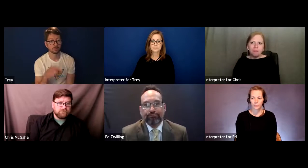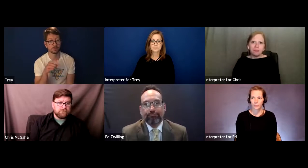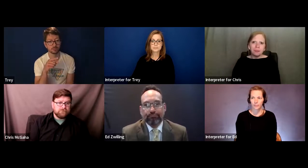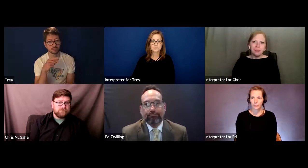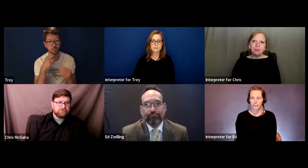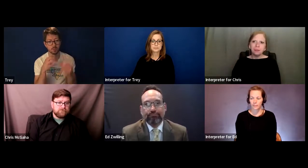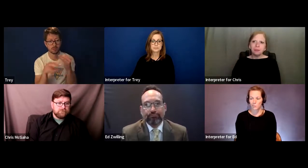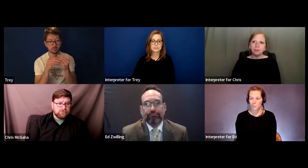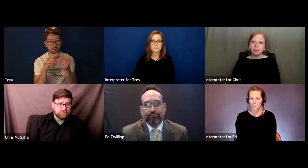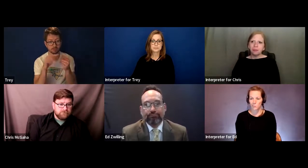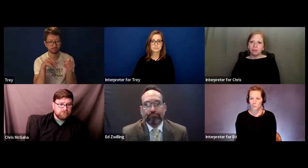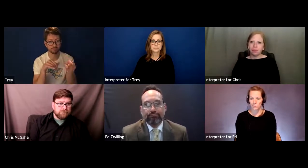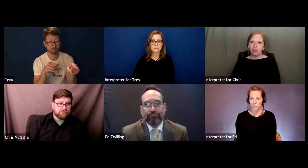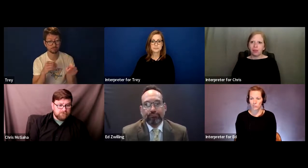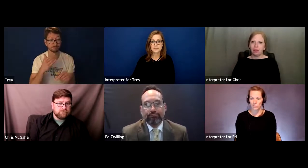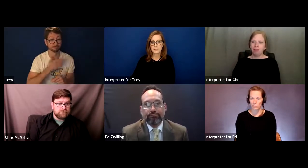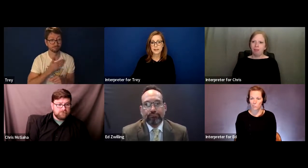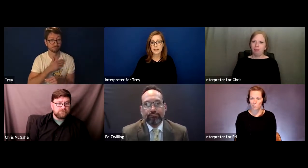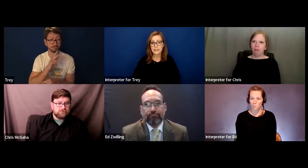Trey: Yes.